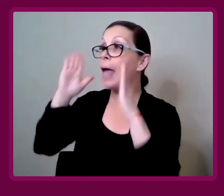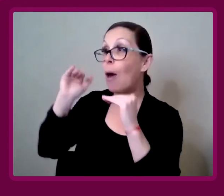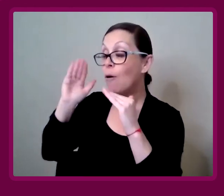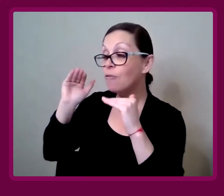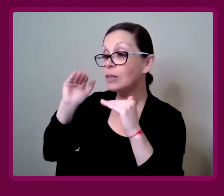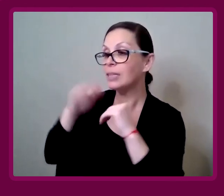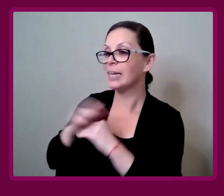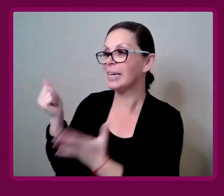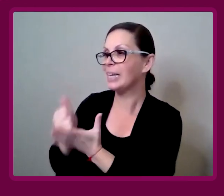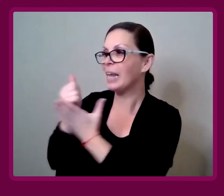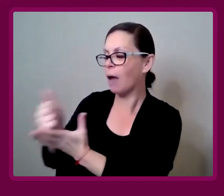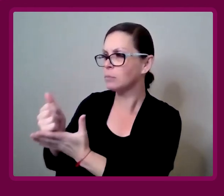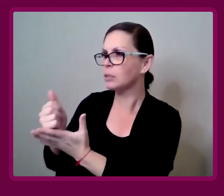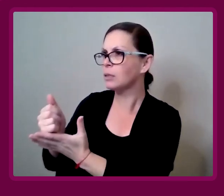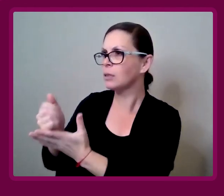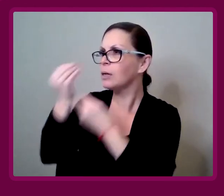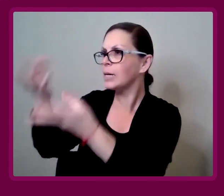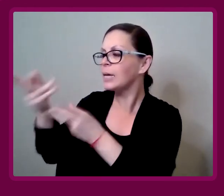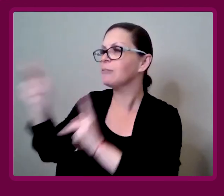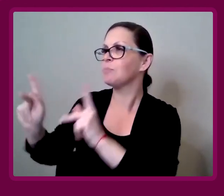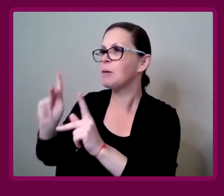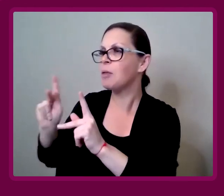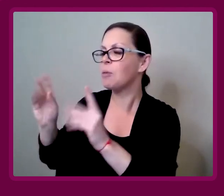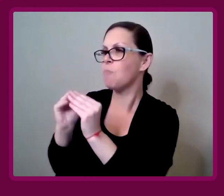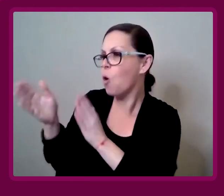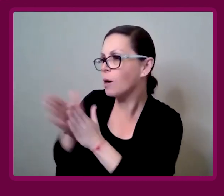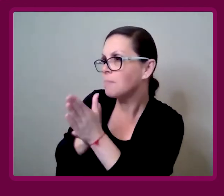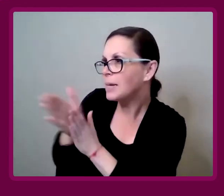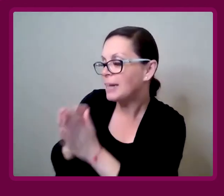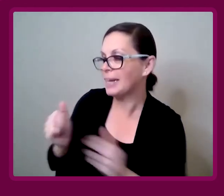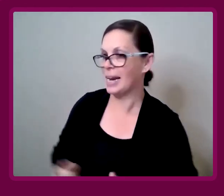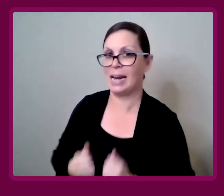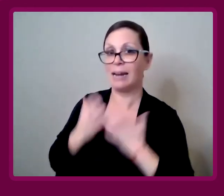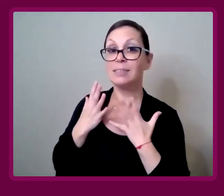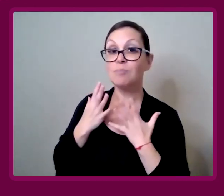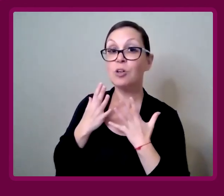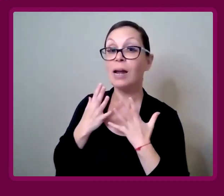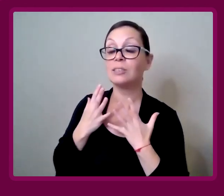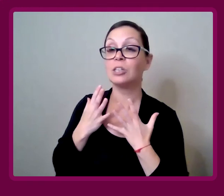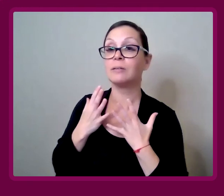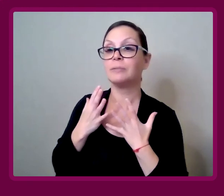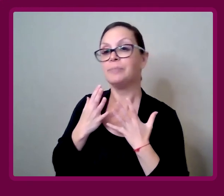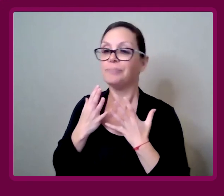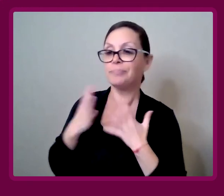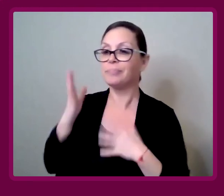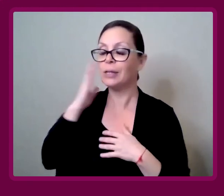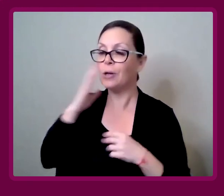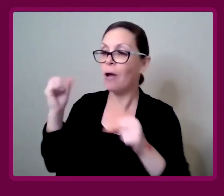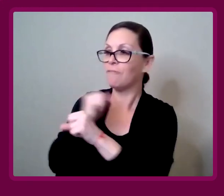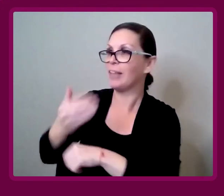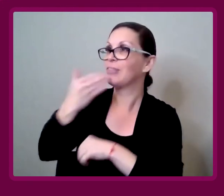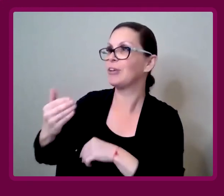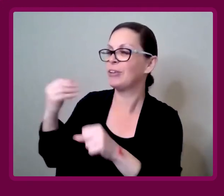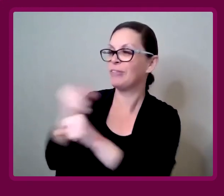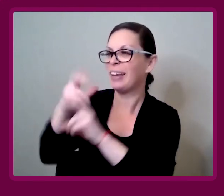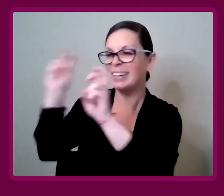I really appreciate it. Hopefully it helps give people a little bit of fire and inspiration, to fight the good